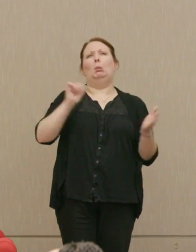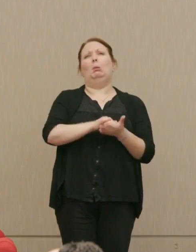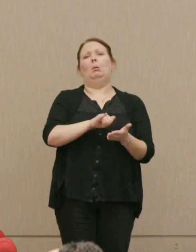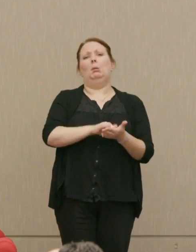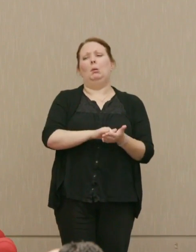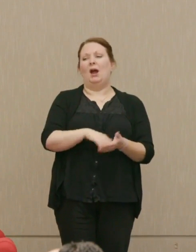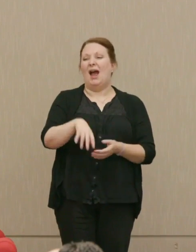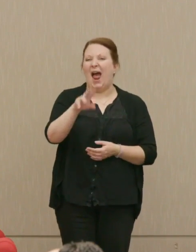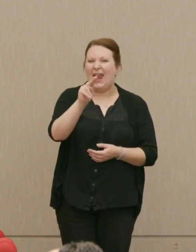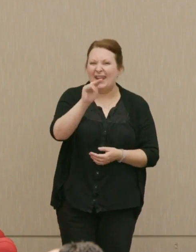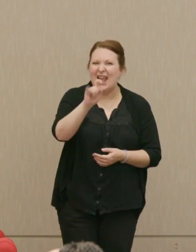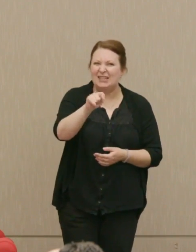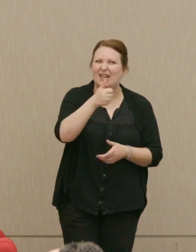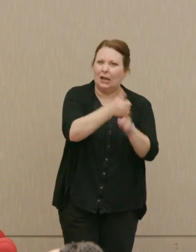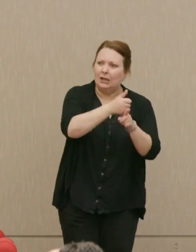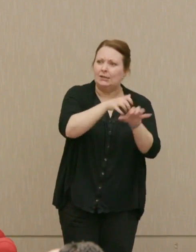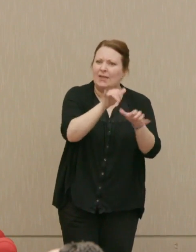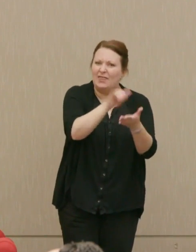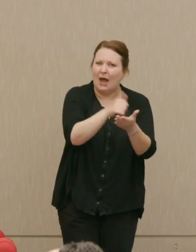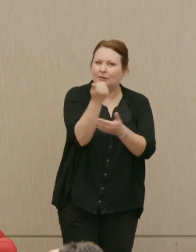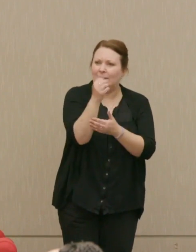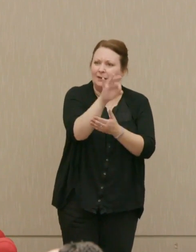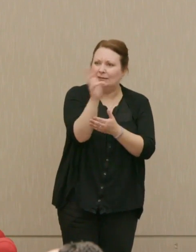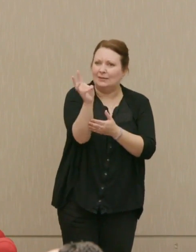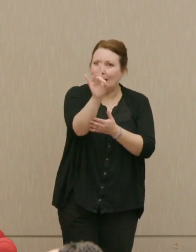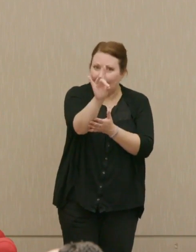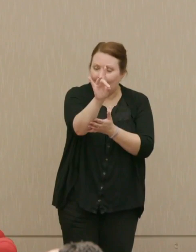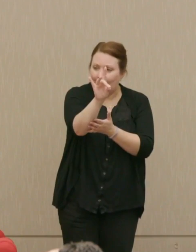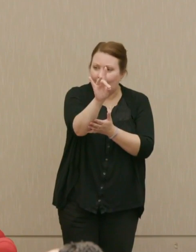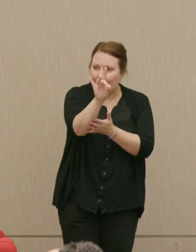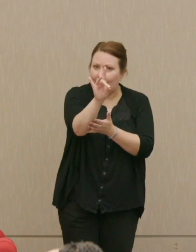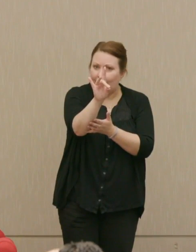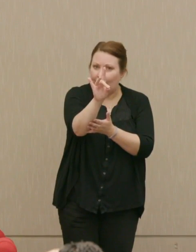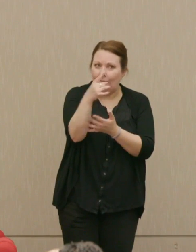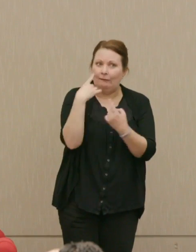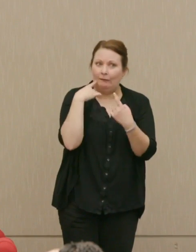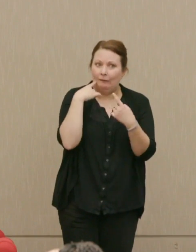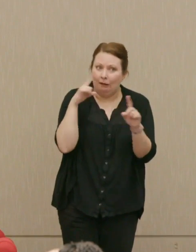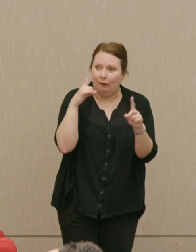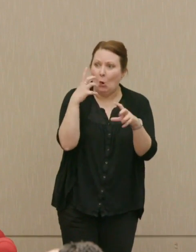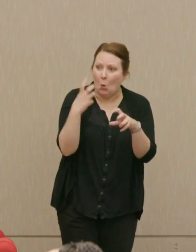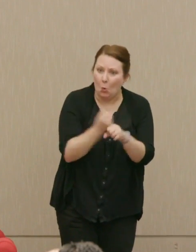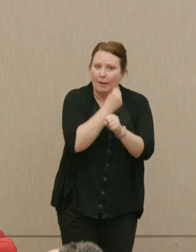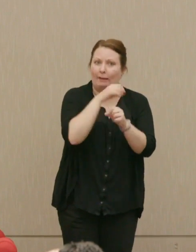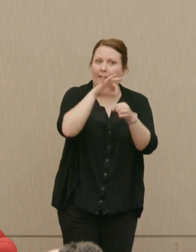Richard Nixon did do that in 1968, and to the effect of winning the election.